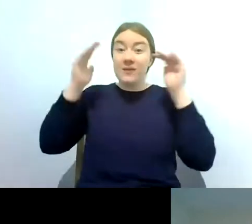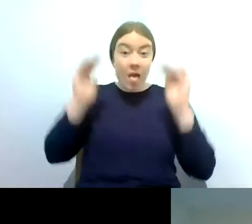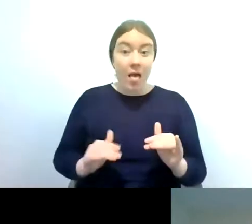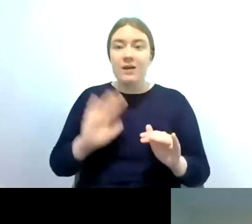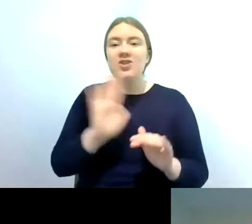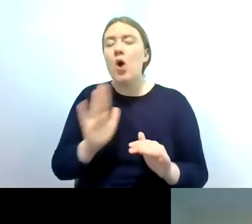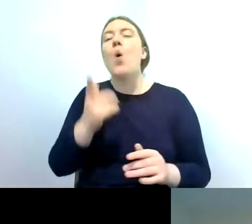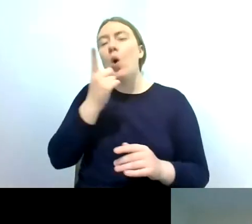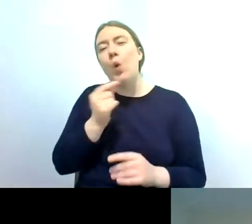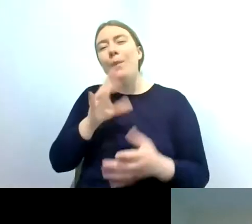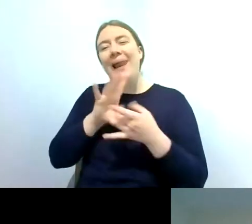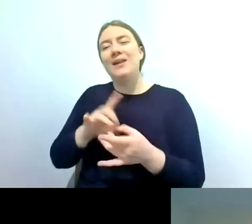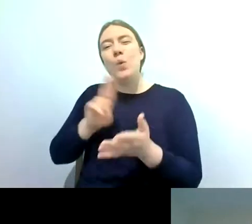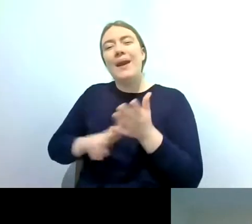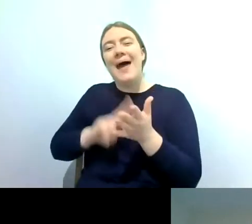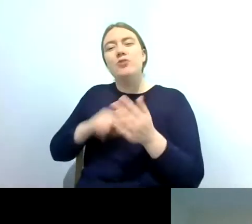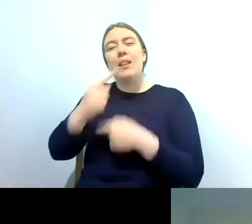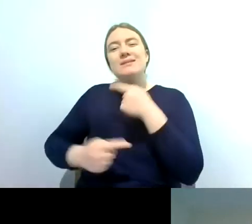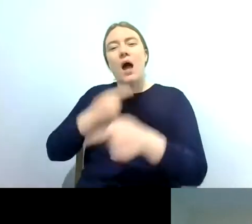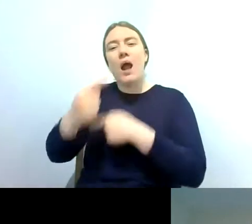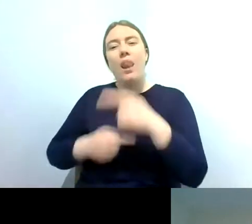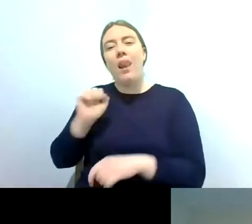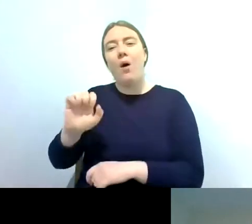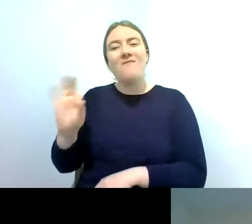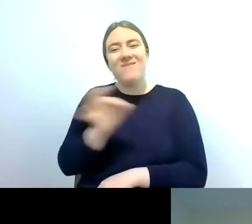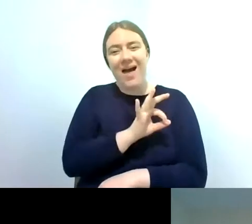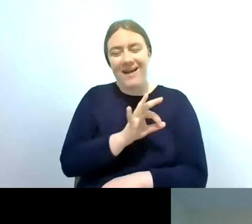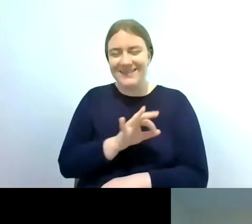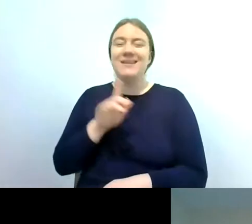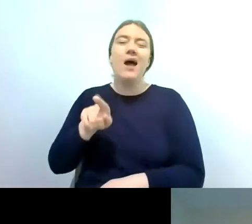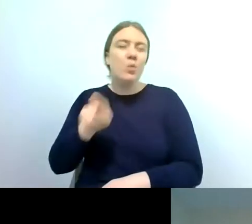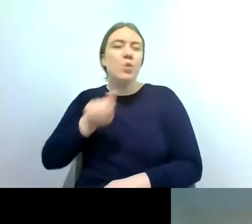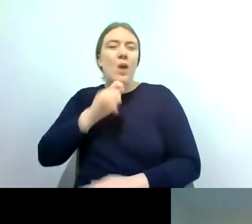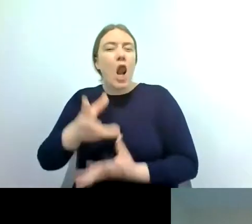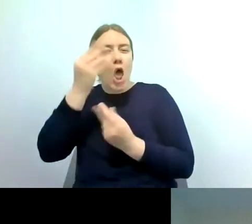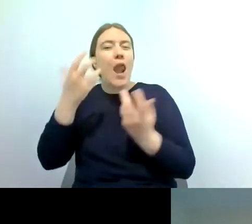cycle of when river flies are present and again that will get covered in more detail in training